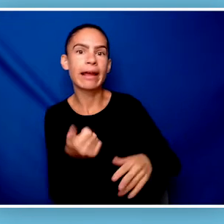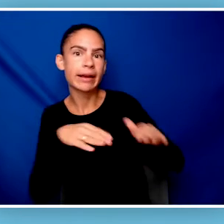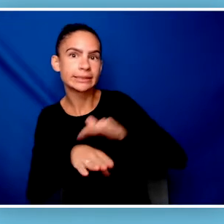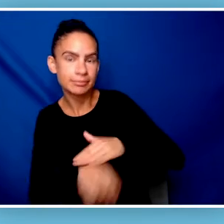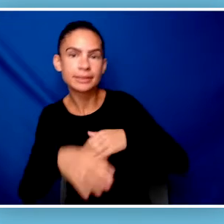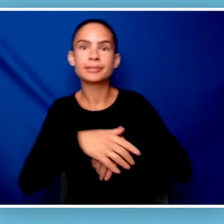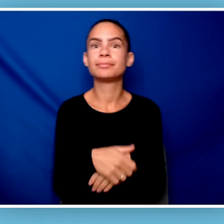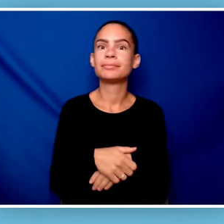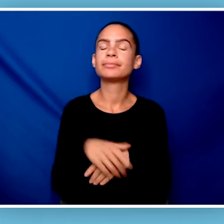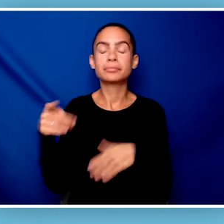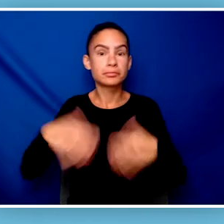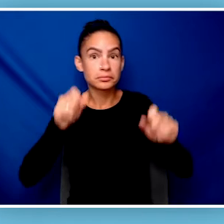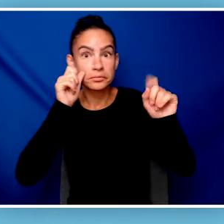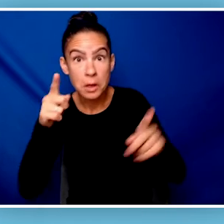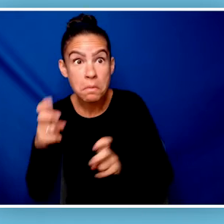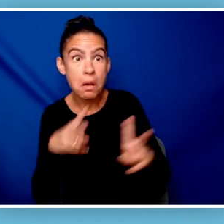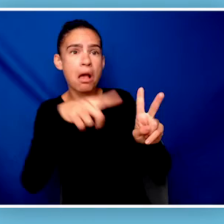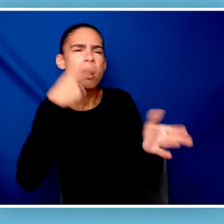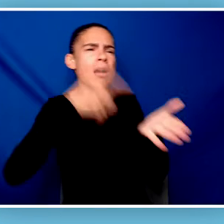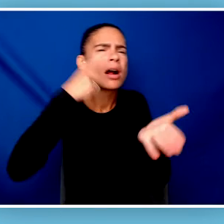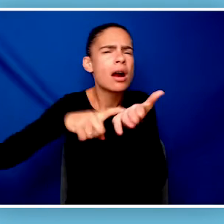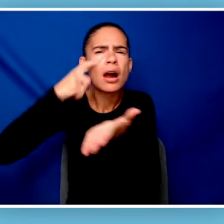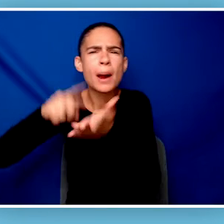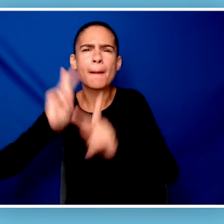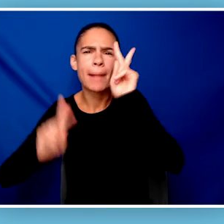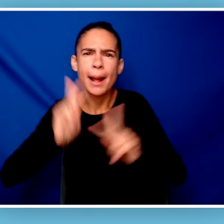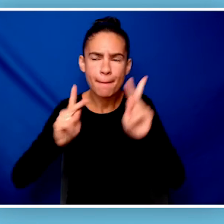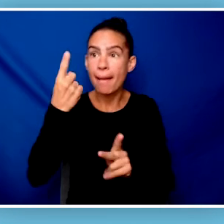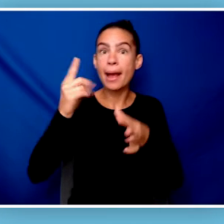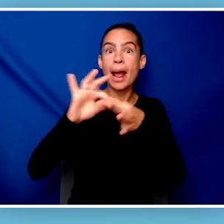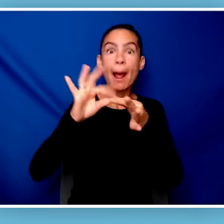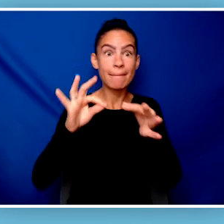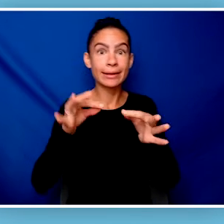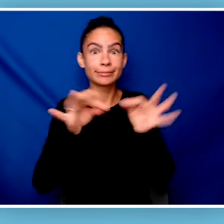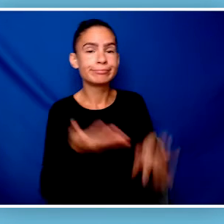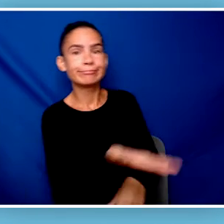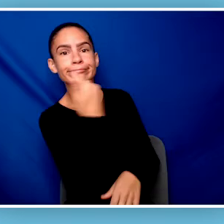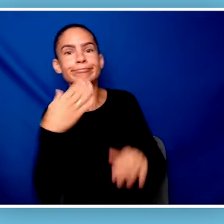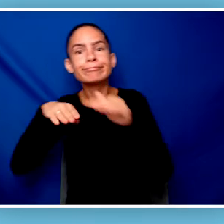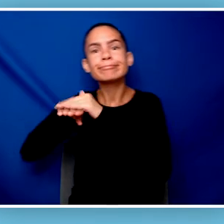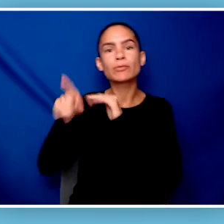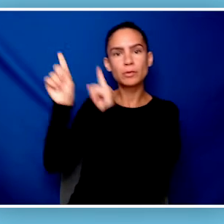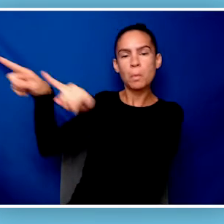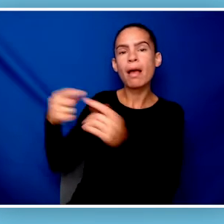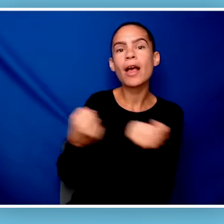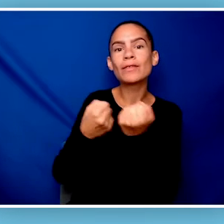at the amount of attention his post got. He noticed a comment inviting him to come to an advocacy group meeting with a state policymaker.